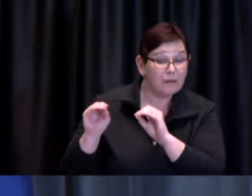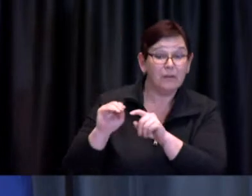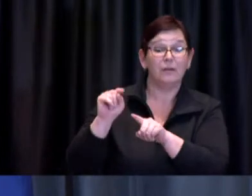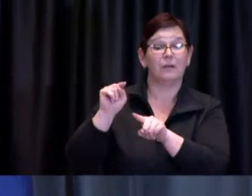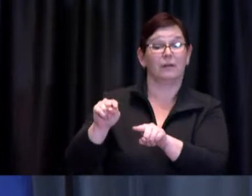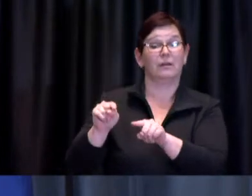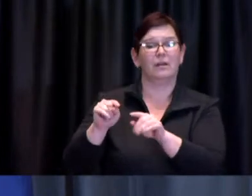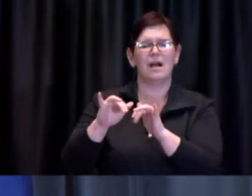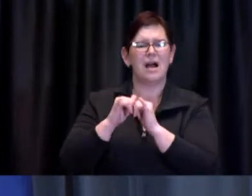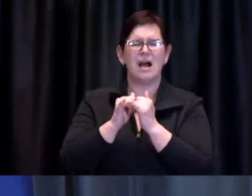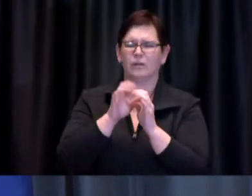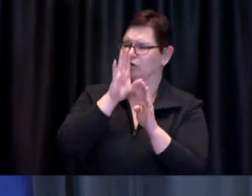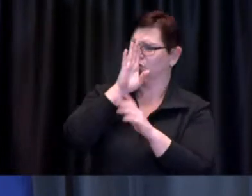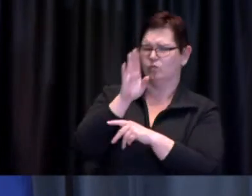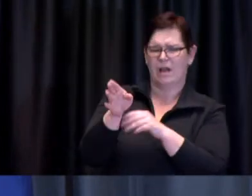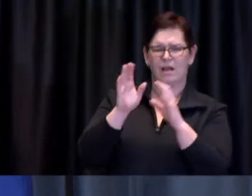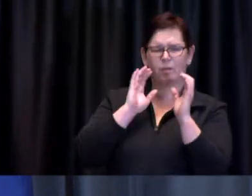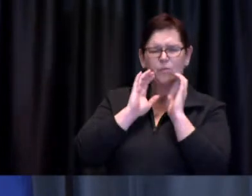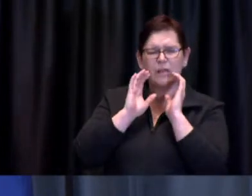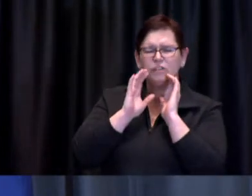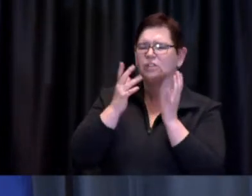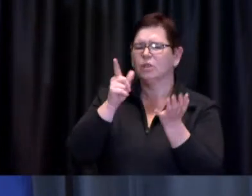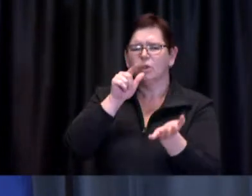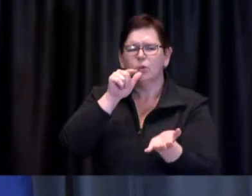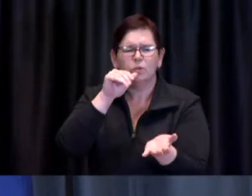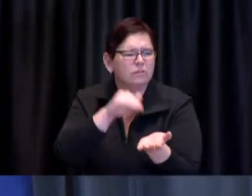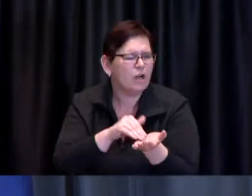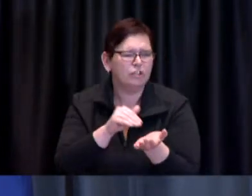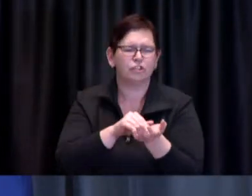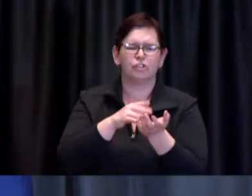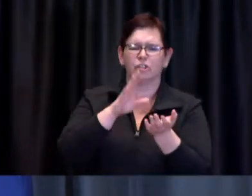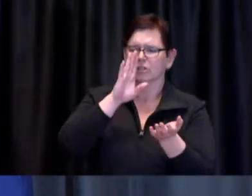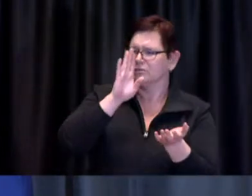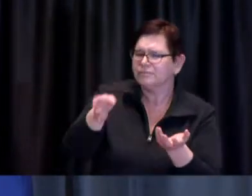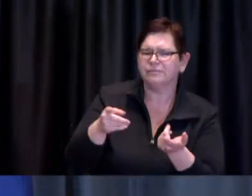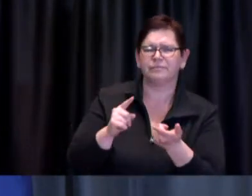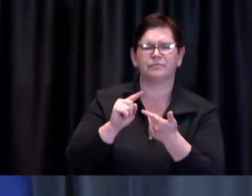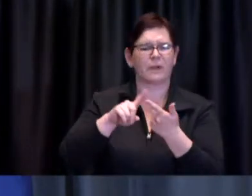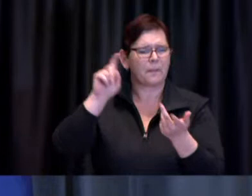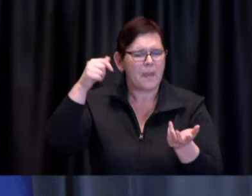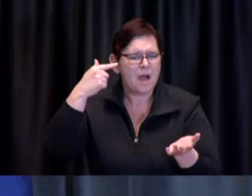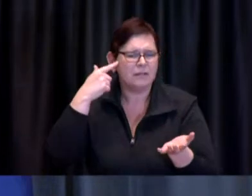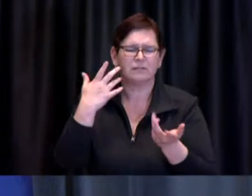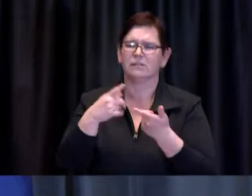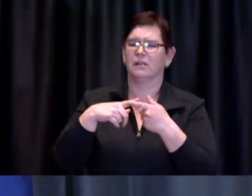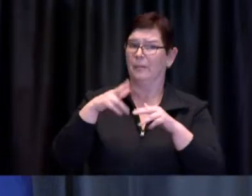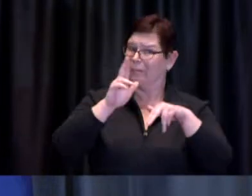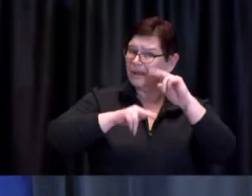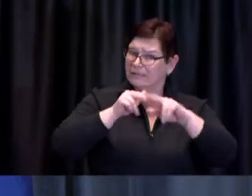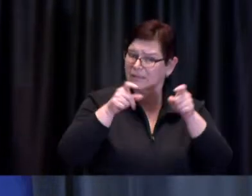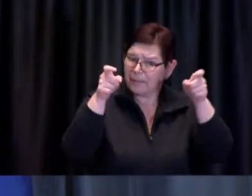by primary care physicians, employers, building managers, faith leaders and other local leaders,